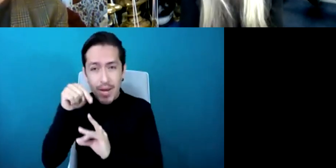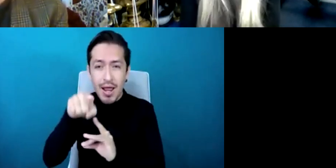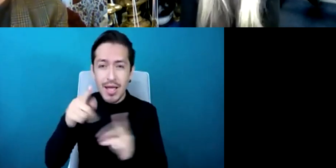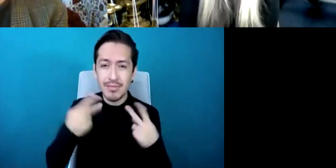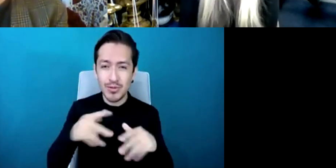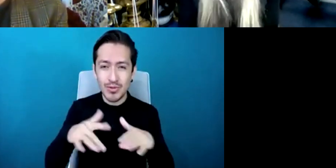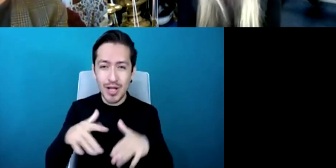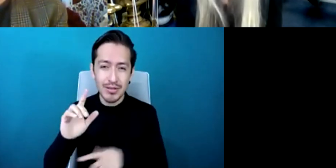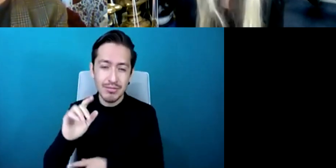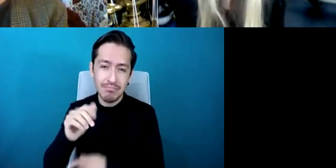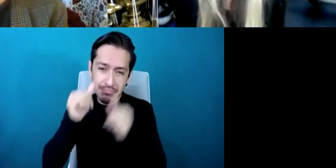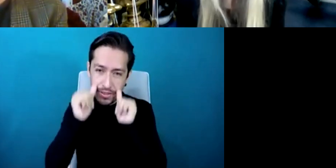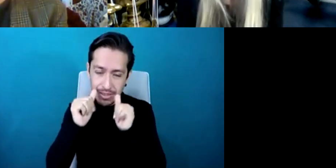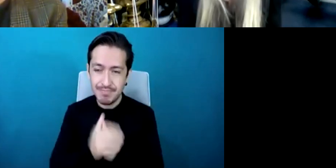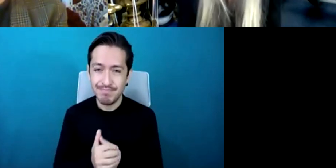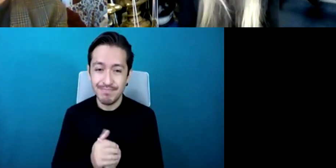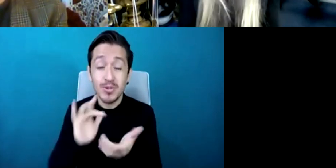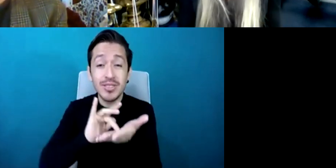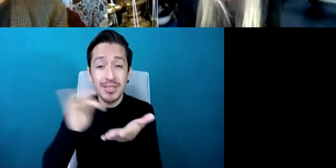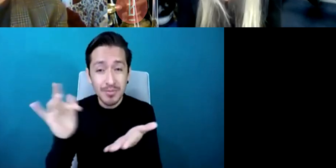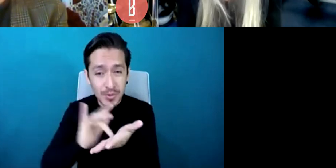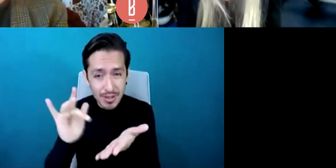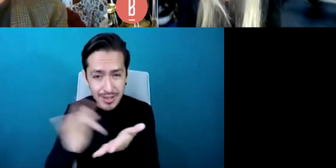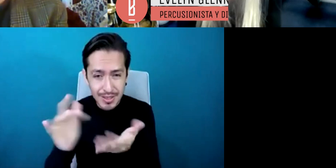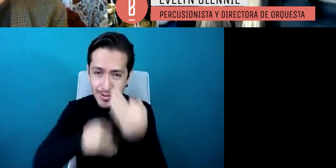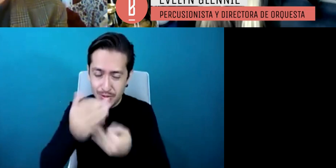Thank you very much Benjamin and thank you, everyone, for having me and giving me